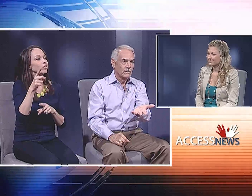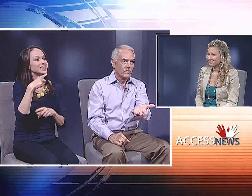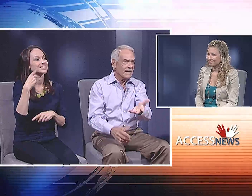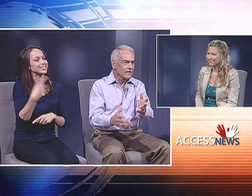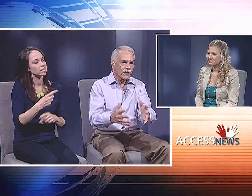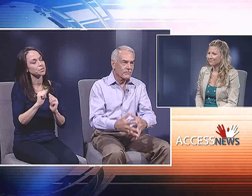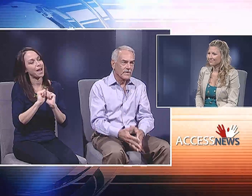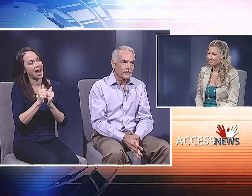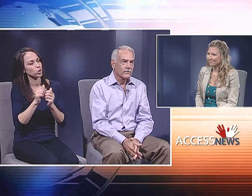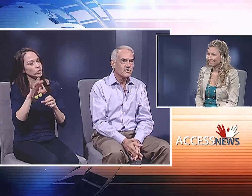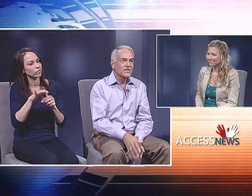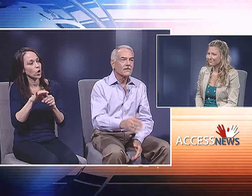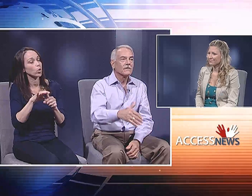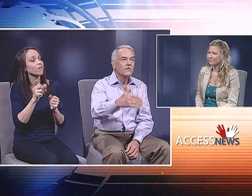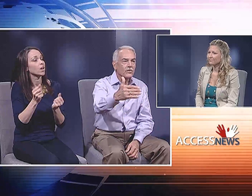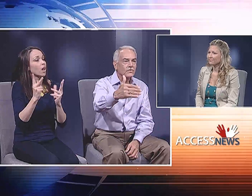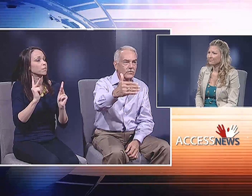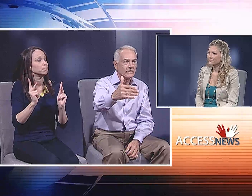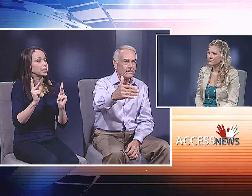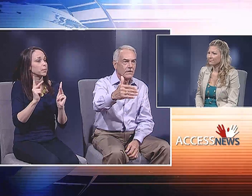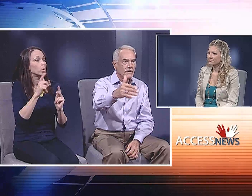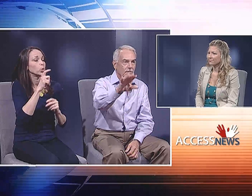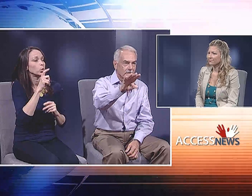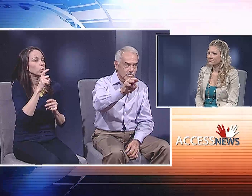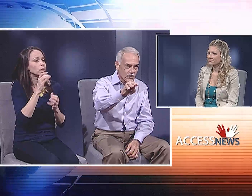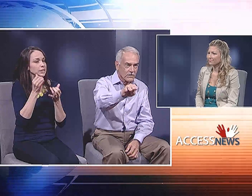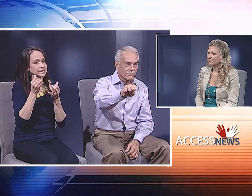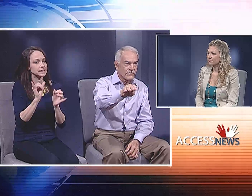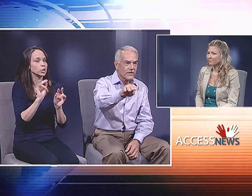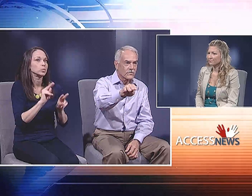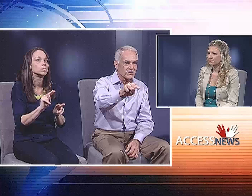We have a lot of people who still look to certain figures